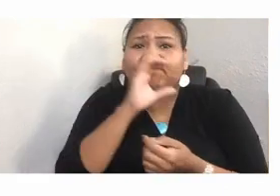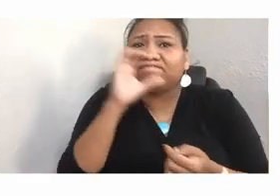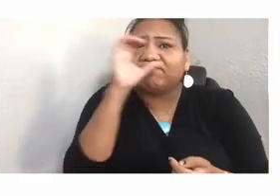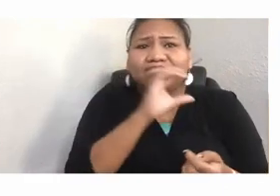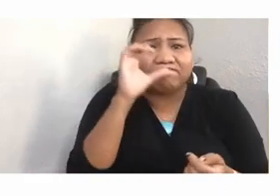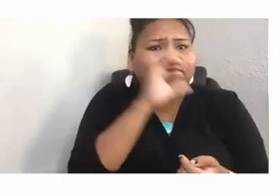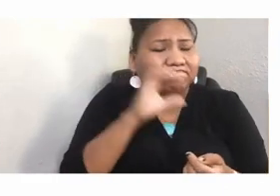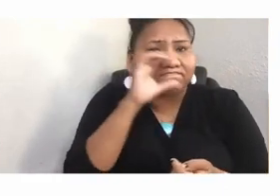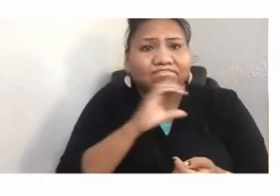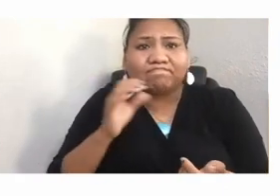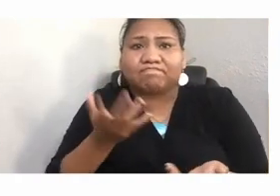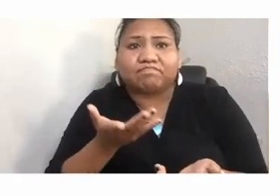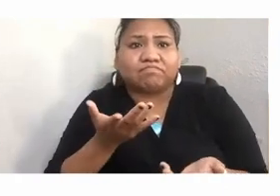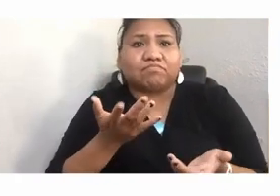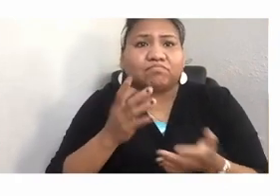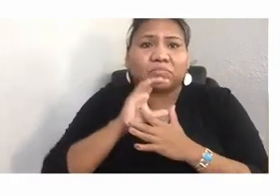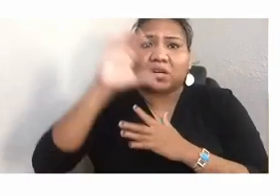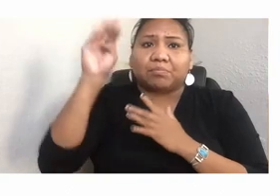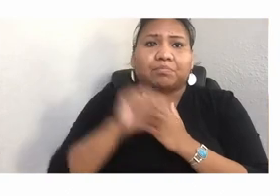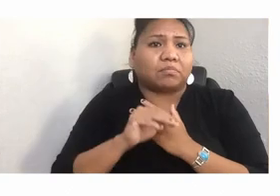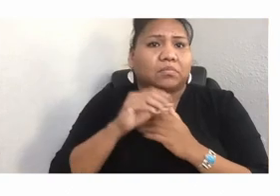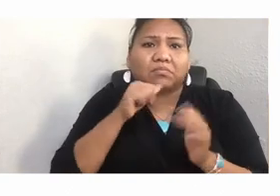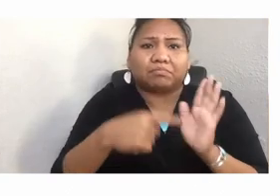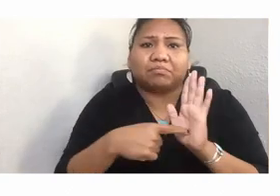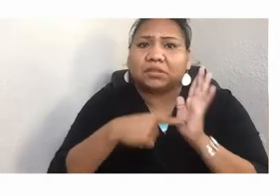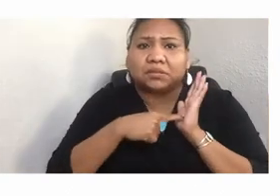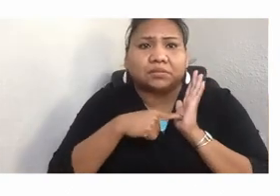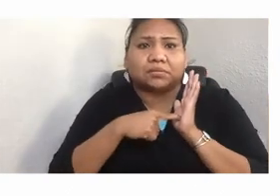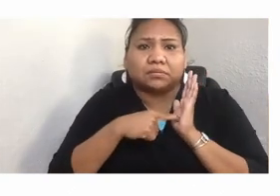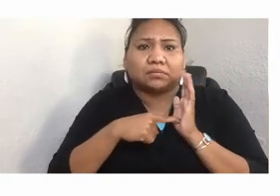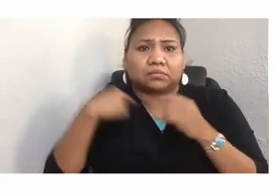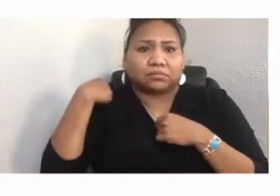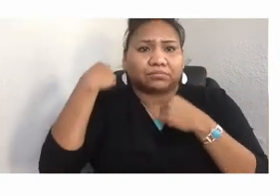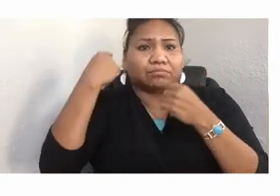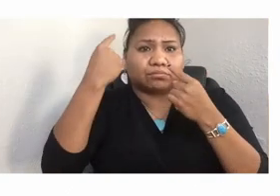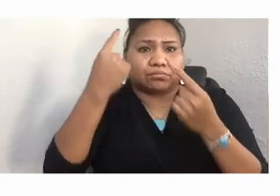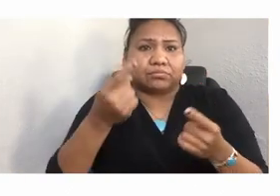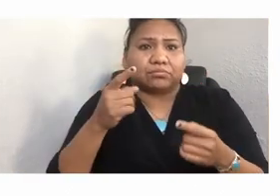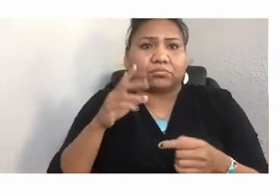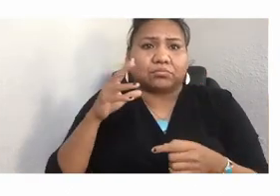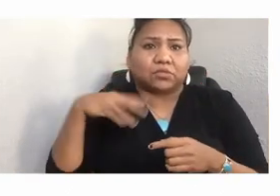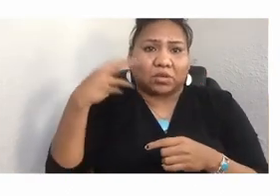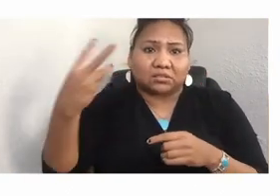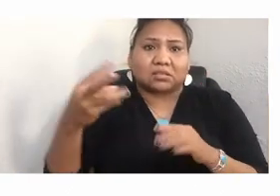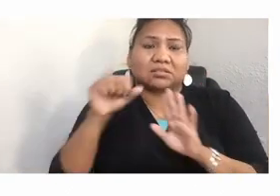mandated in Washington State. Dr. Fryberg's research also revealed, in Reclaiming Native